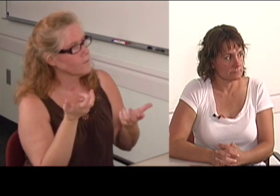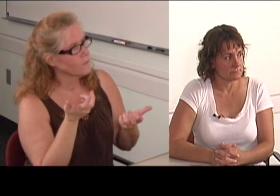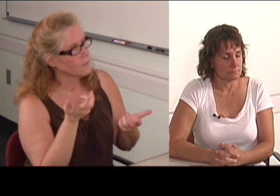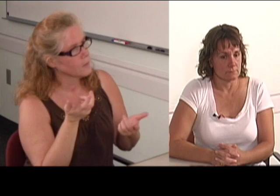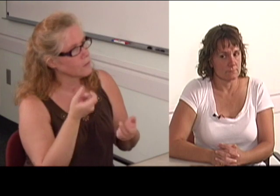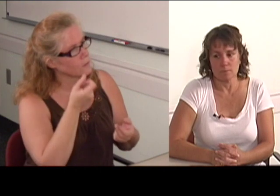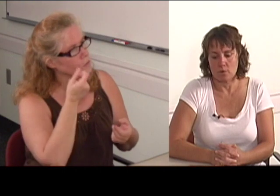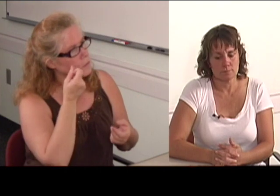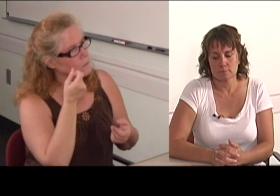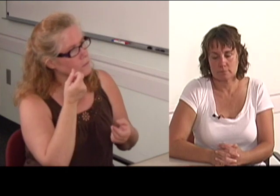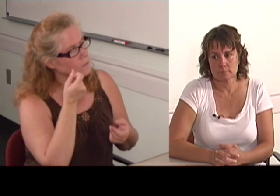No.